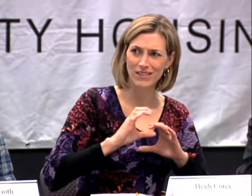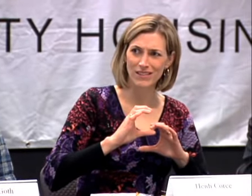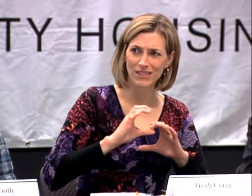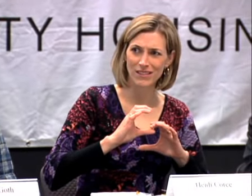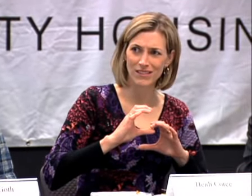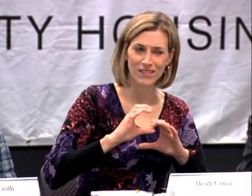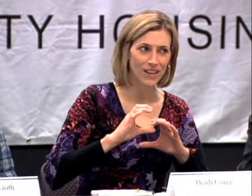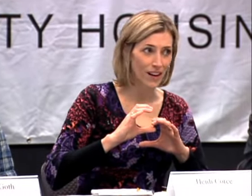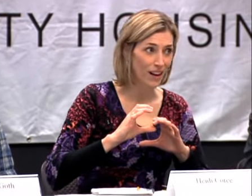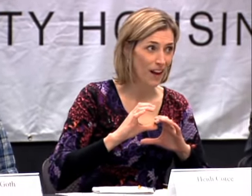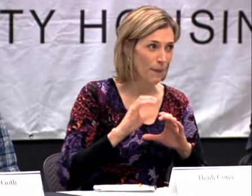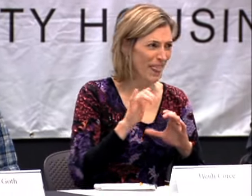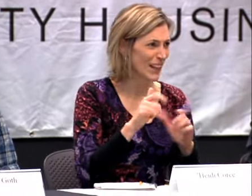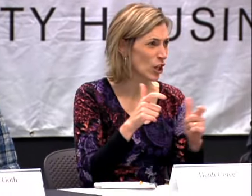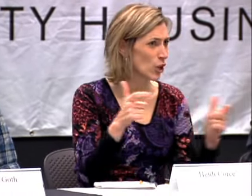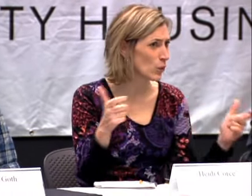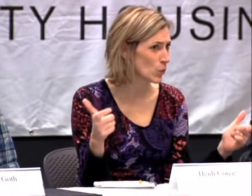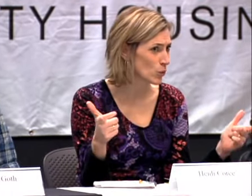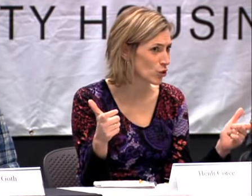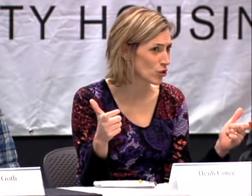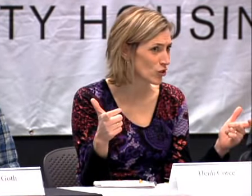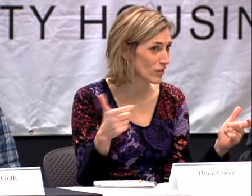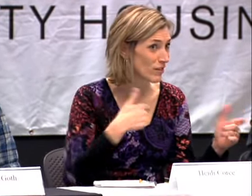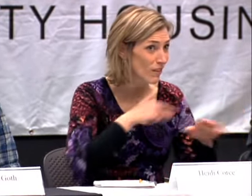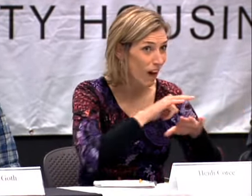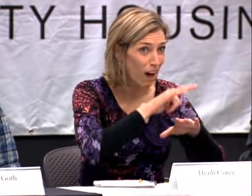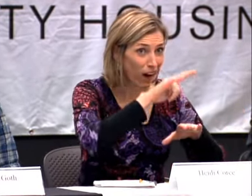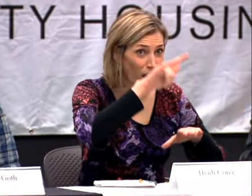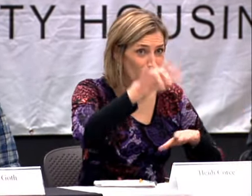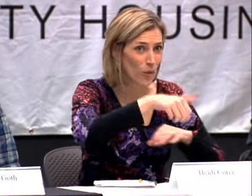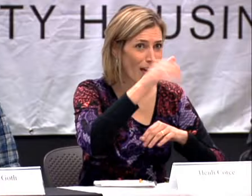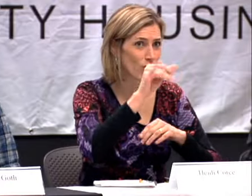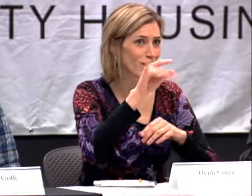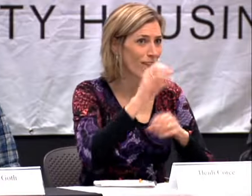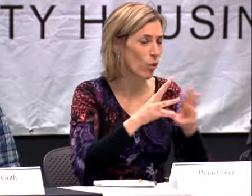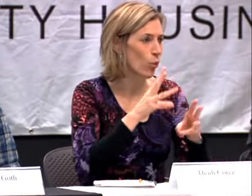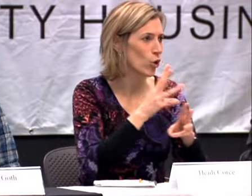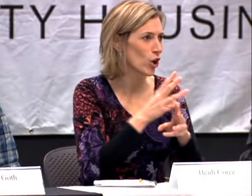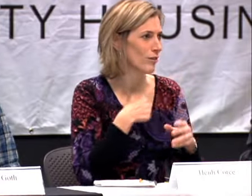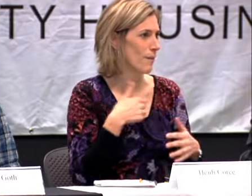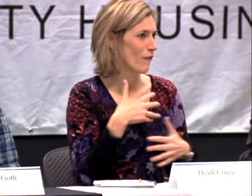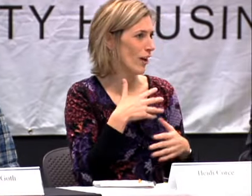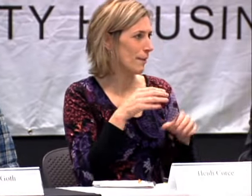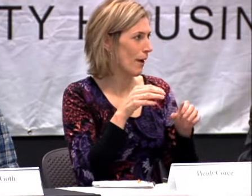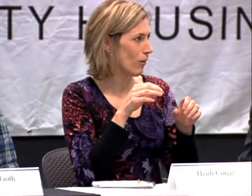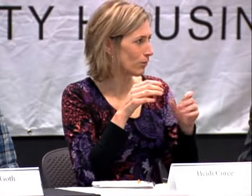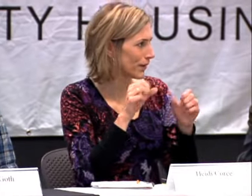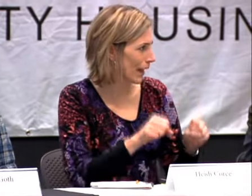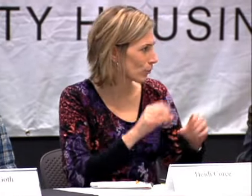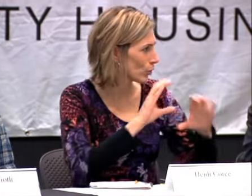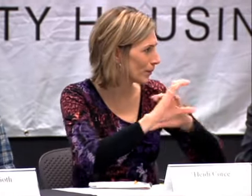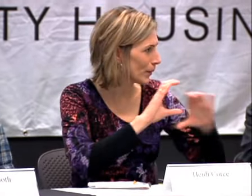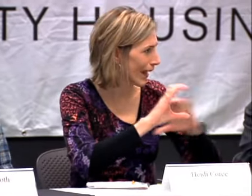I'M FLYING TO ANOTHER COUNTRY AND I'M AFRAID THAT I CAN'T COMMUNICATE.